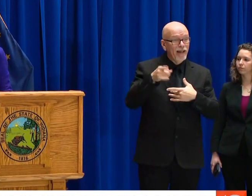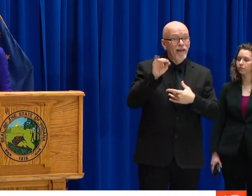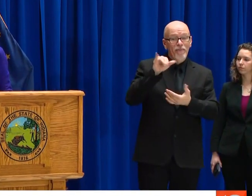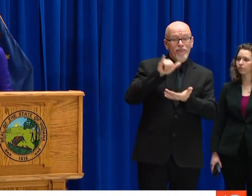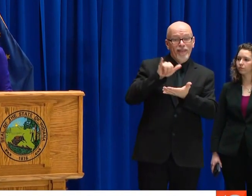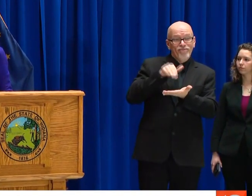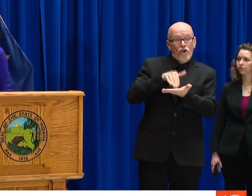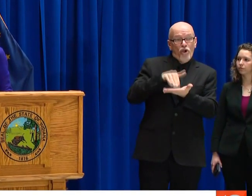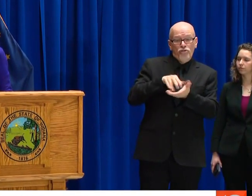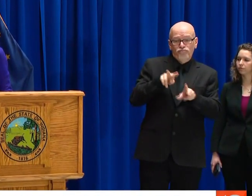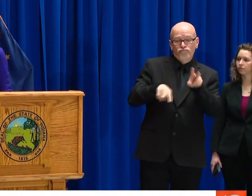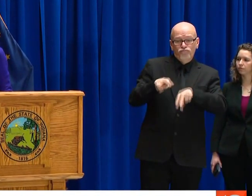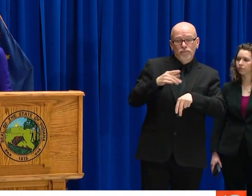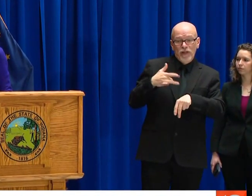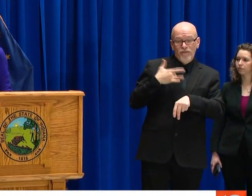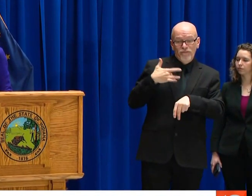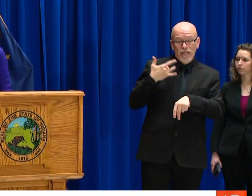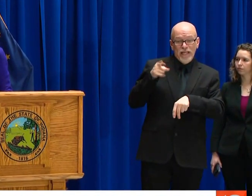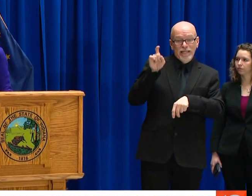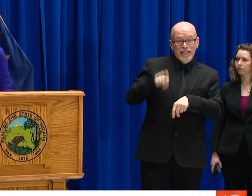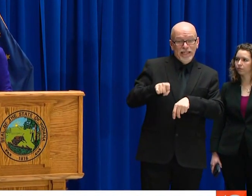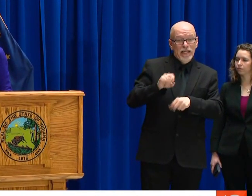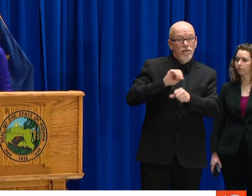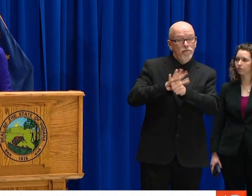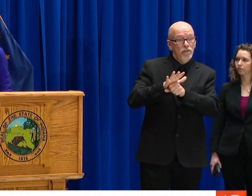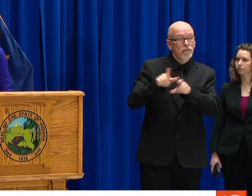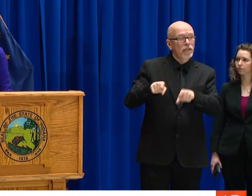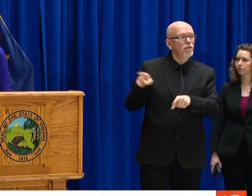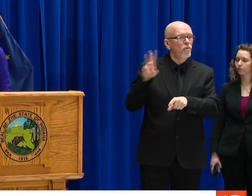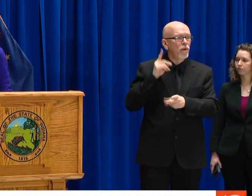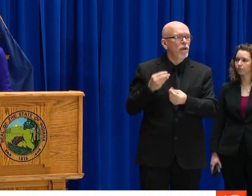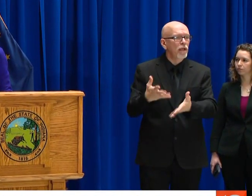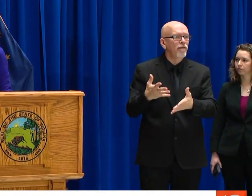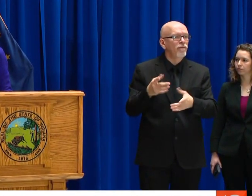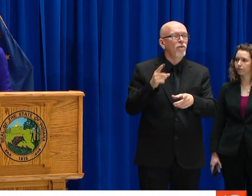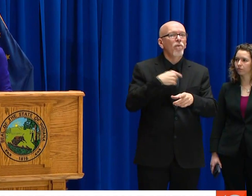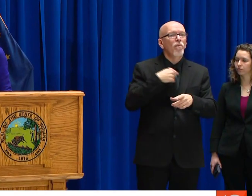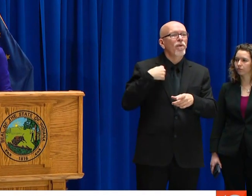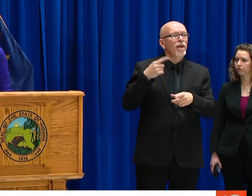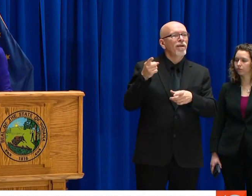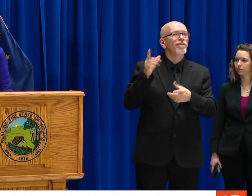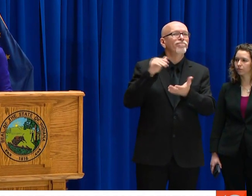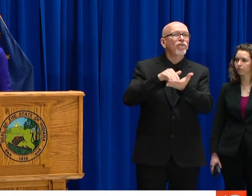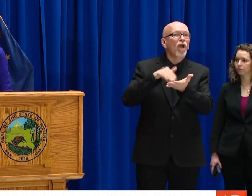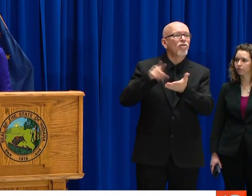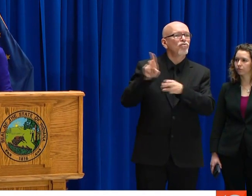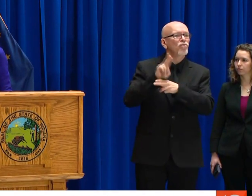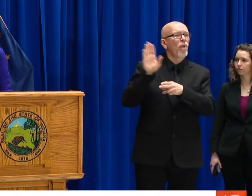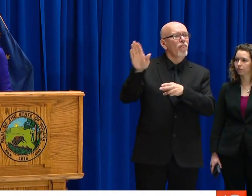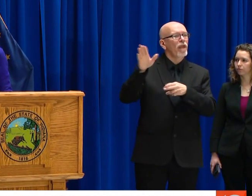WHAT ARE THE PARAMETERS? I CAN TELL YOU IF THAT INDIVIDUAL PRESENTED TO AN EMERGENCY ROOM AND WAS ILL IN